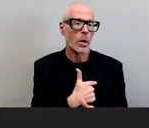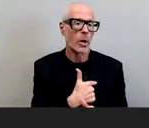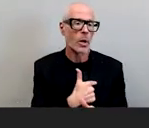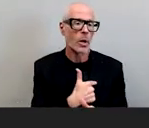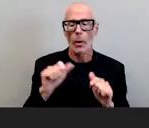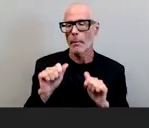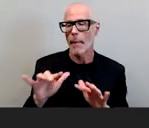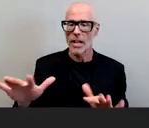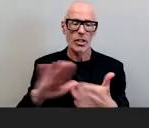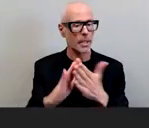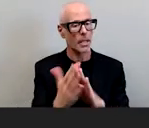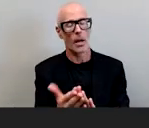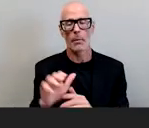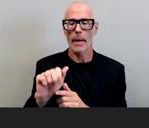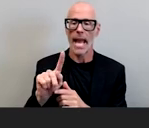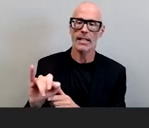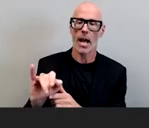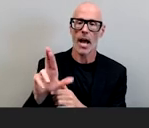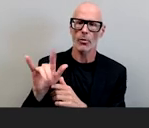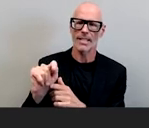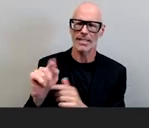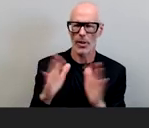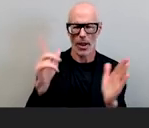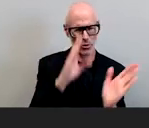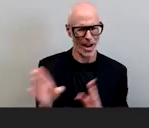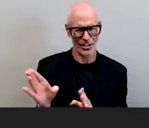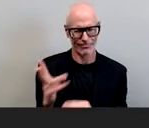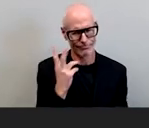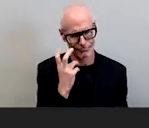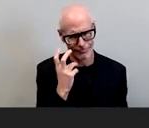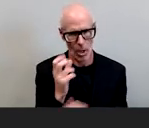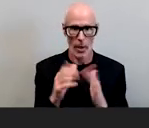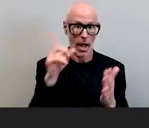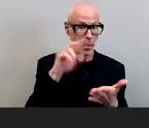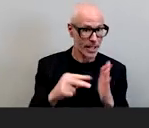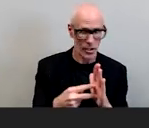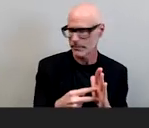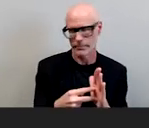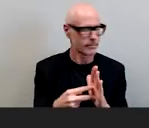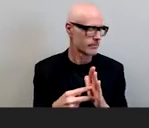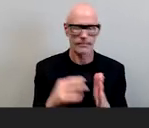become anti-racist without a strategy i don't think so without intentionality no no way fourth